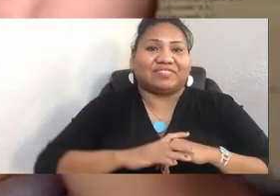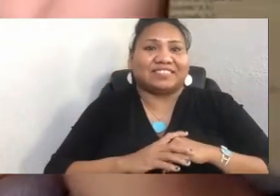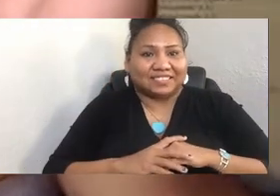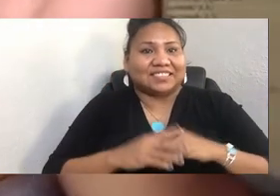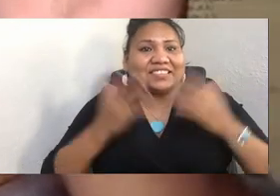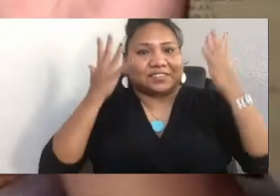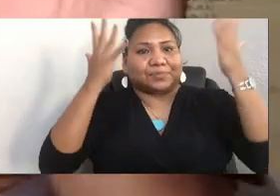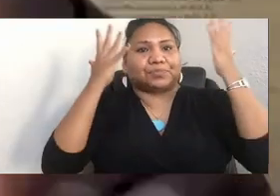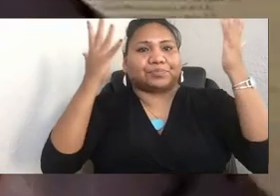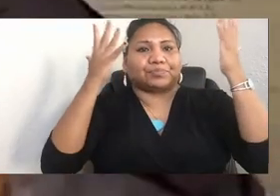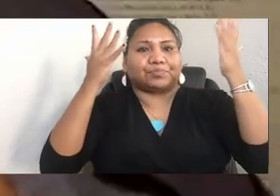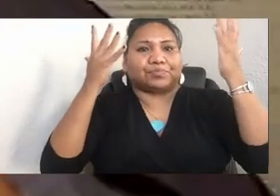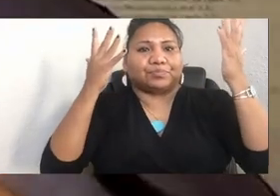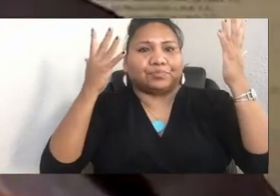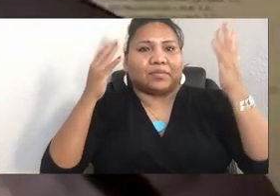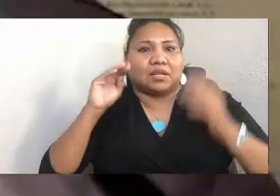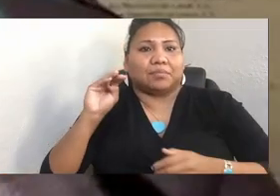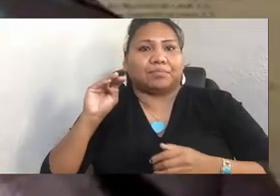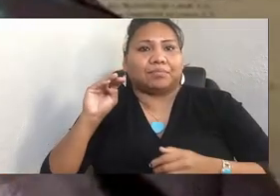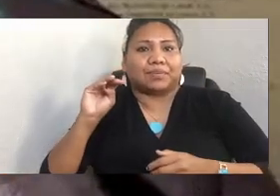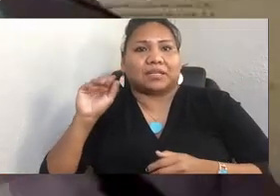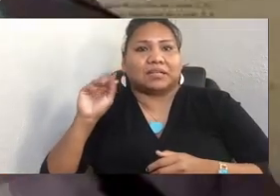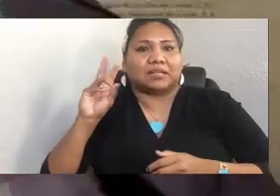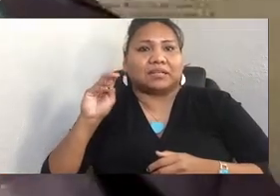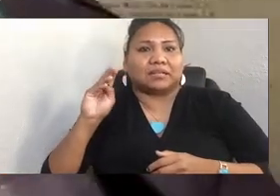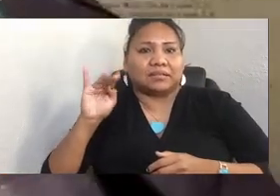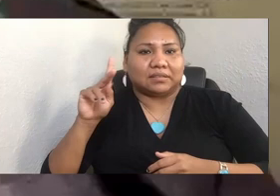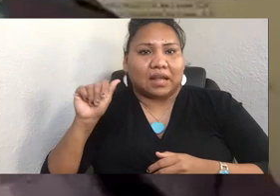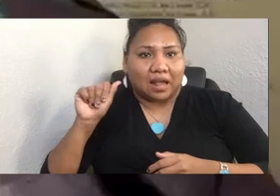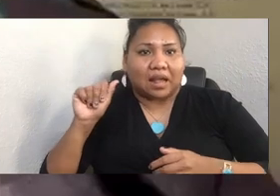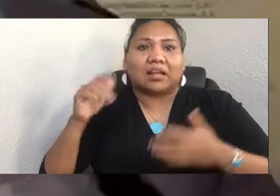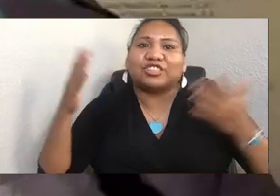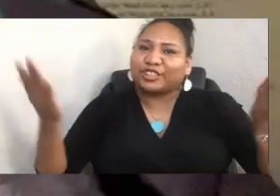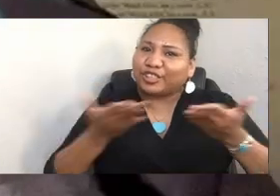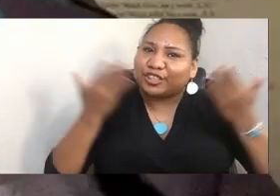Thank you so much for being here today with us. And thank you, everyone, for attending today.